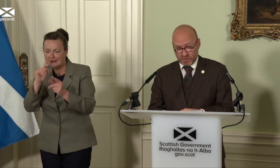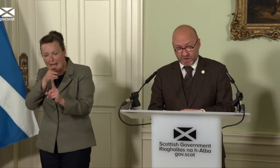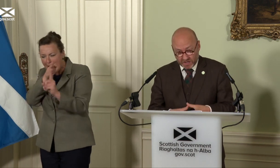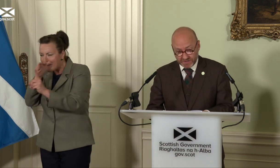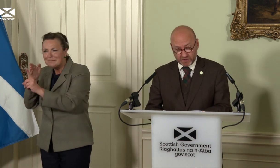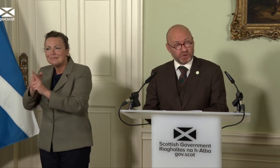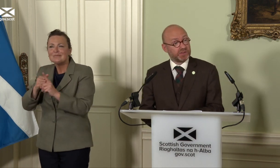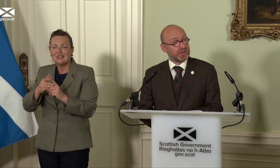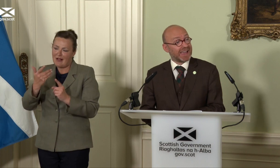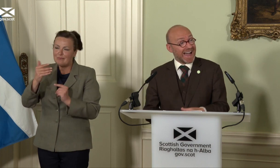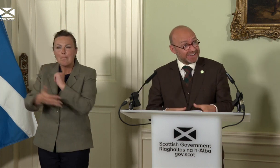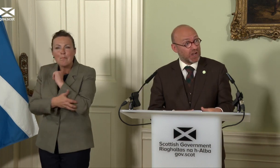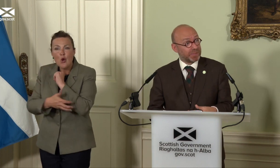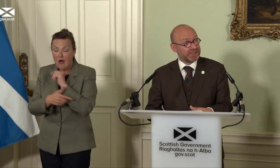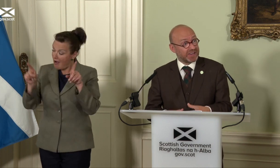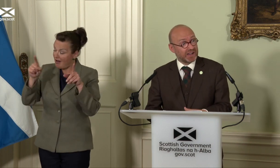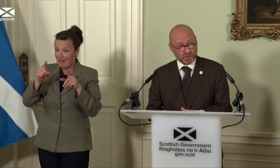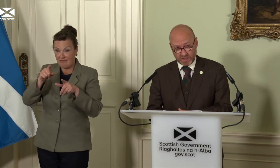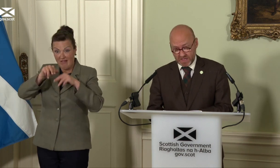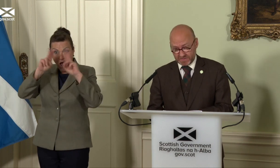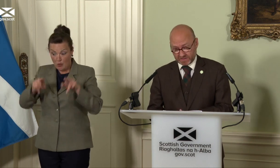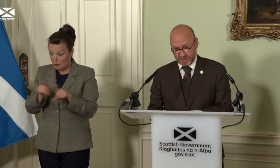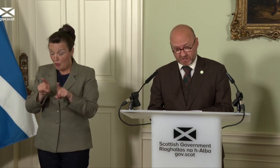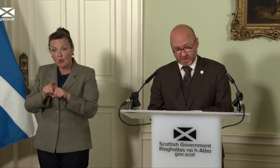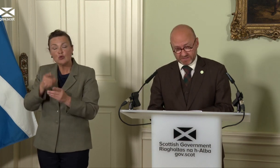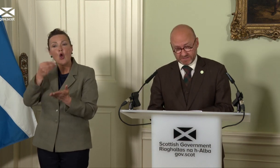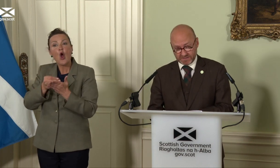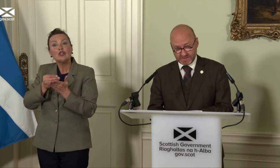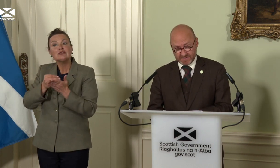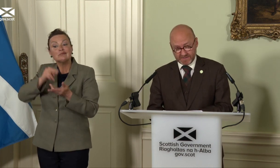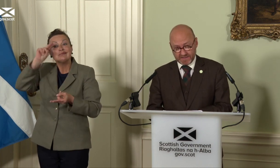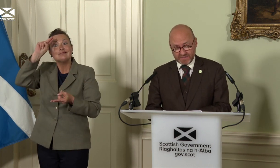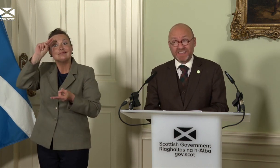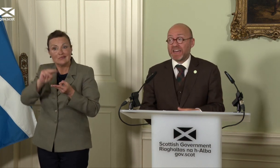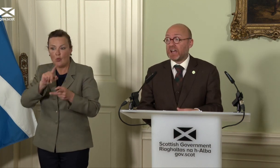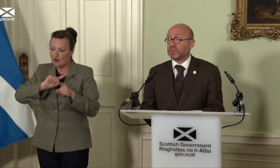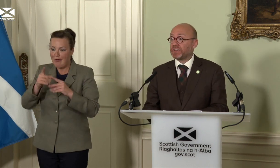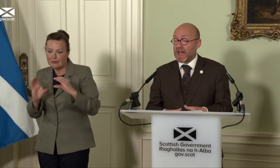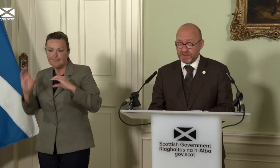we are cutting the cost of living and helping to tackle the climate crisis. These actions and